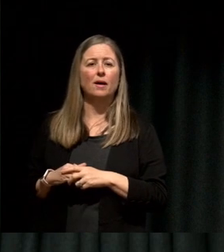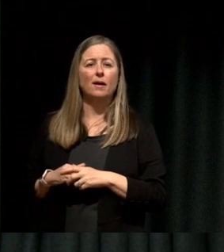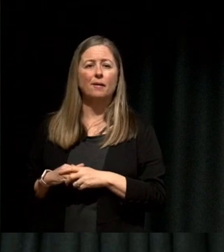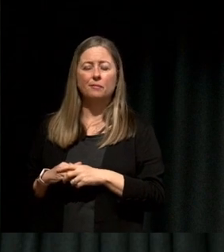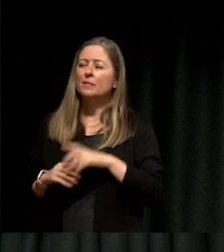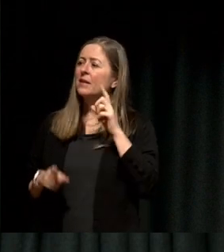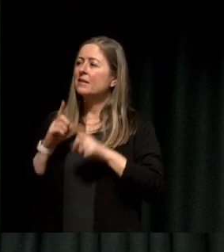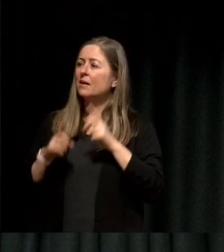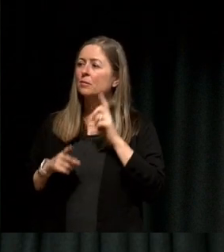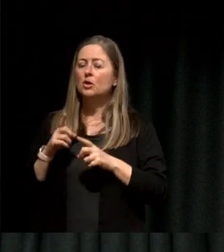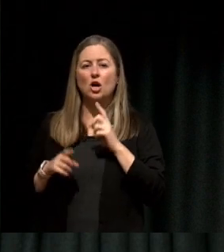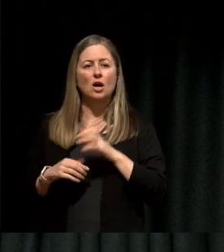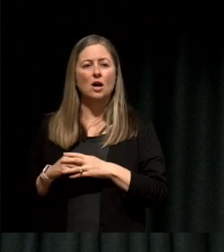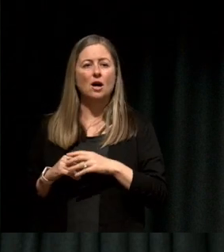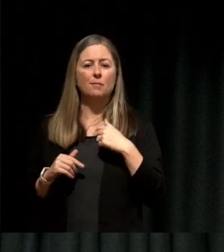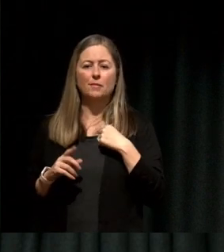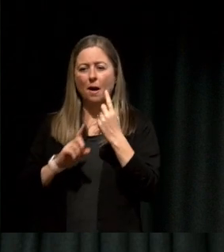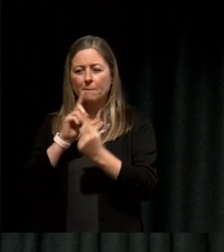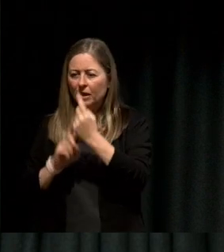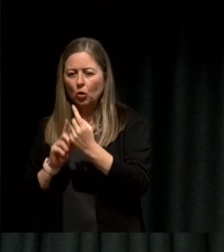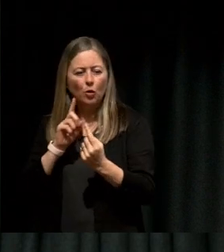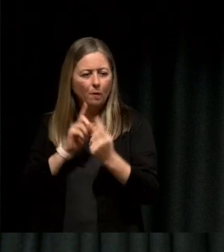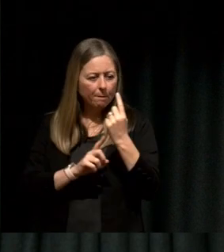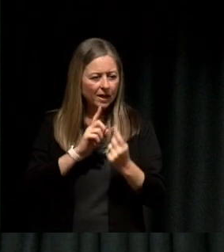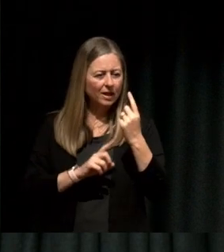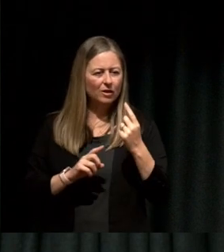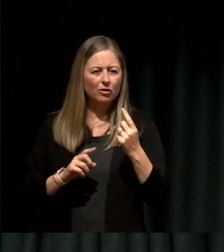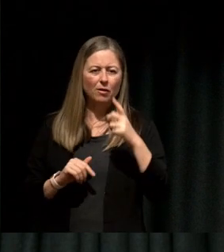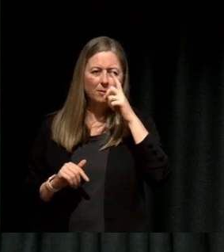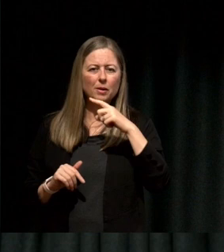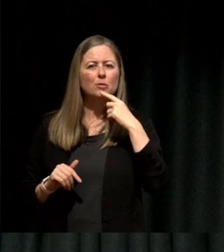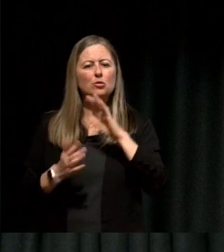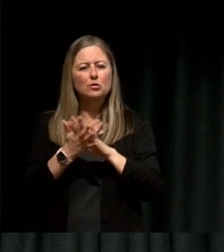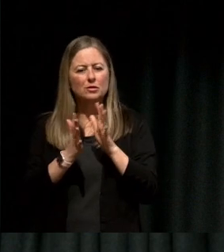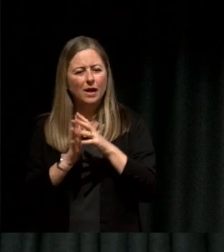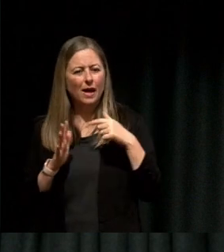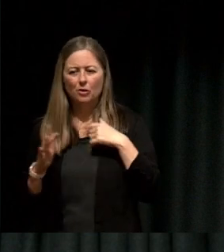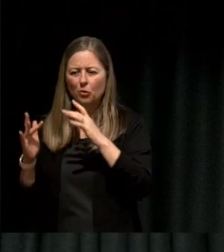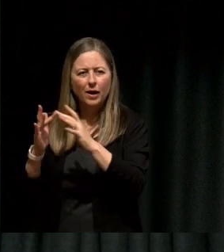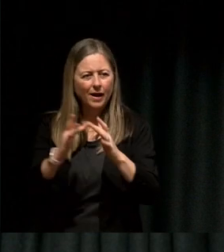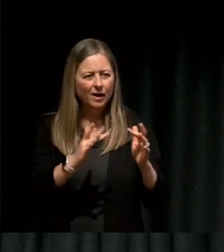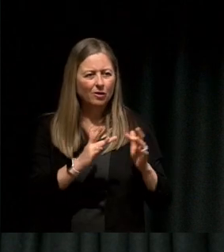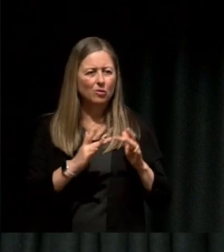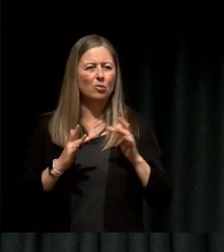Oftentimes when I mentored some people and they're like well how do I network? I'd say well talk about what challenges you're facing because otherwise if people don't know